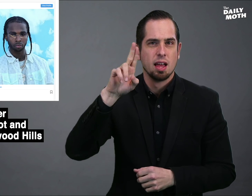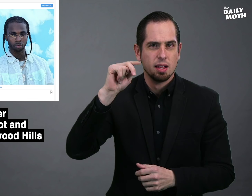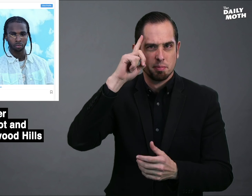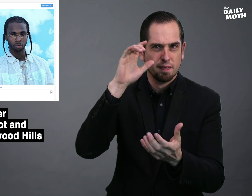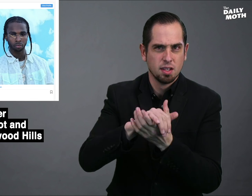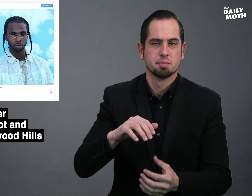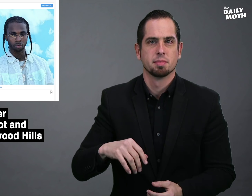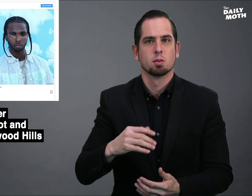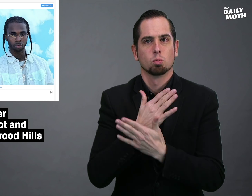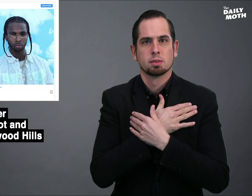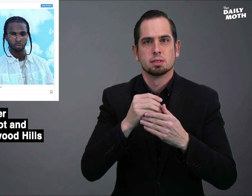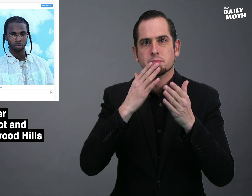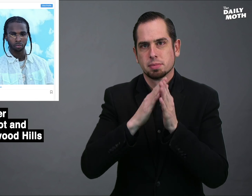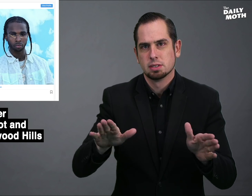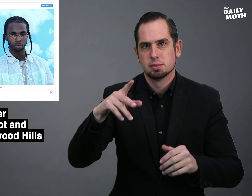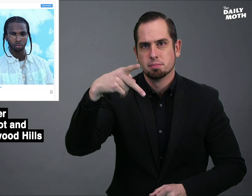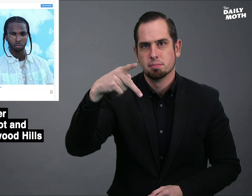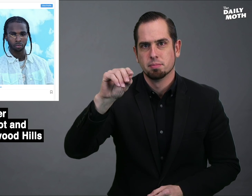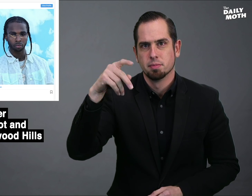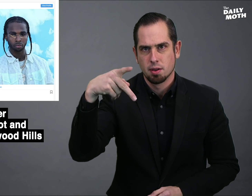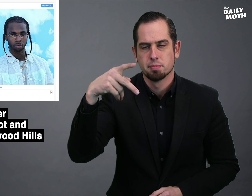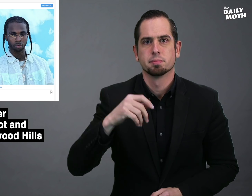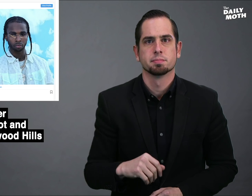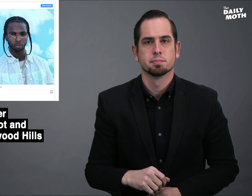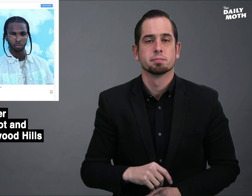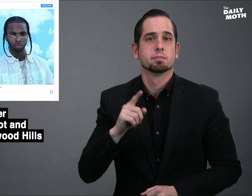Unbelievable. Rest In Peace, Pop."